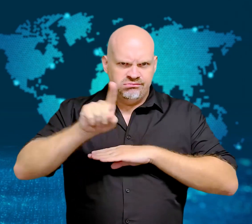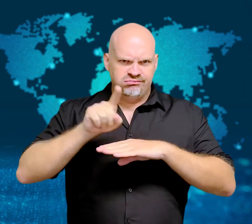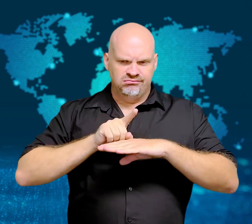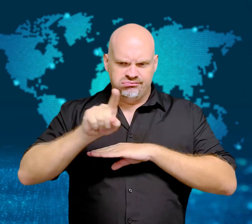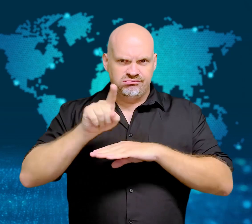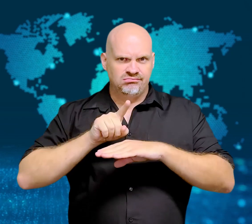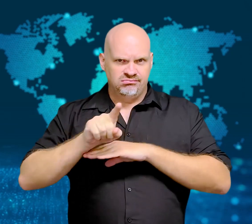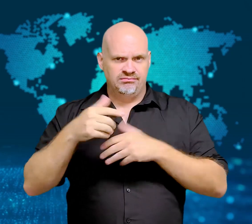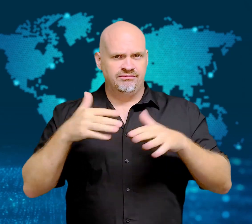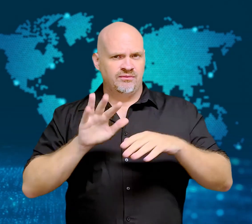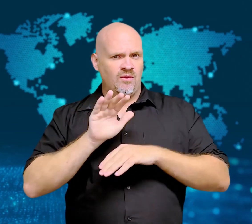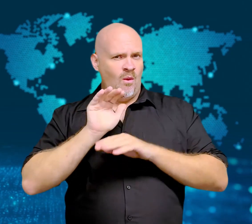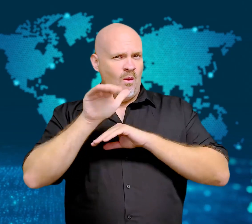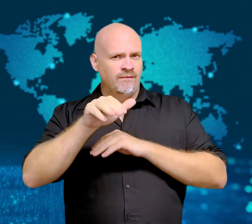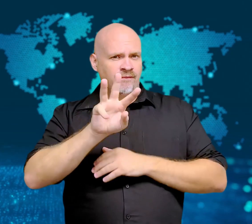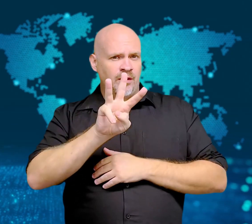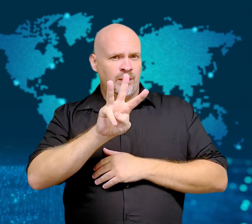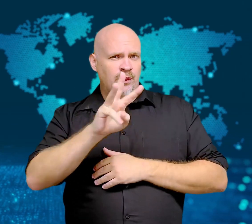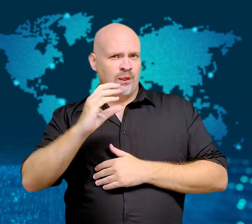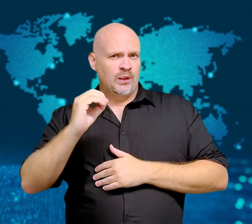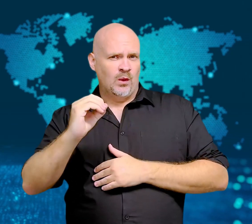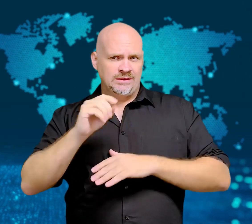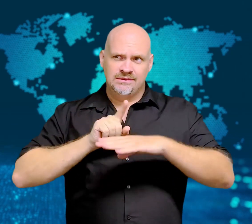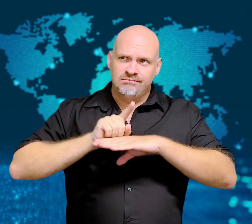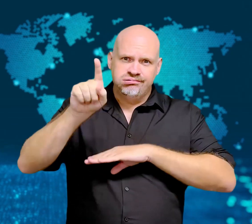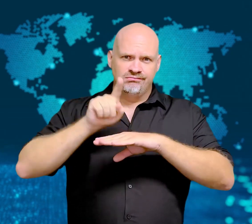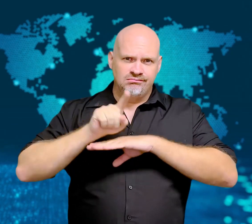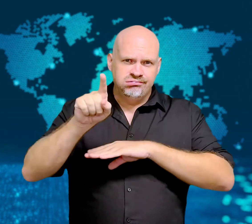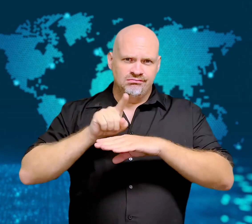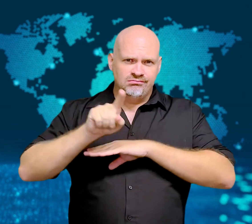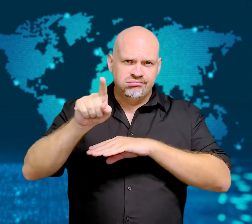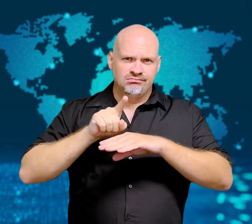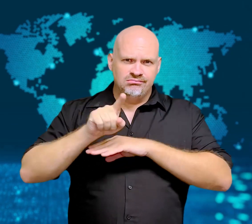more than 30 ballistic weapons.